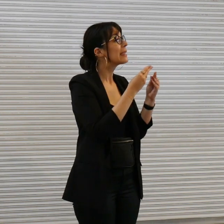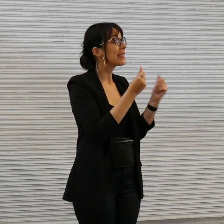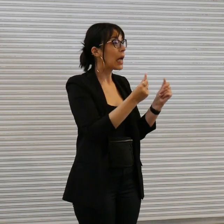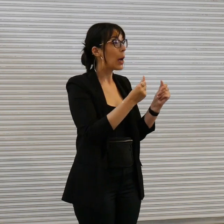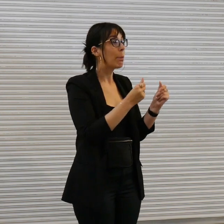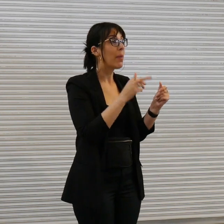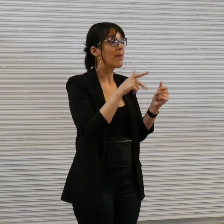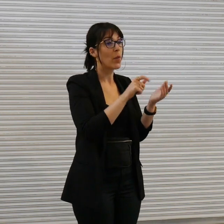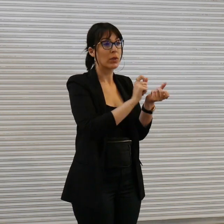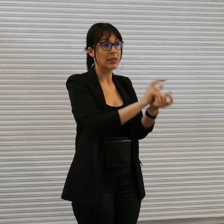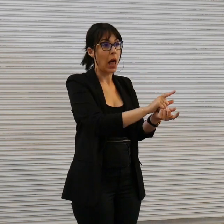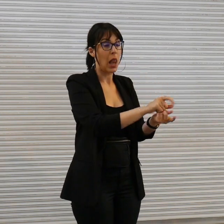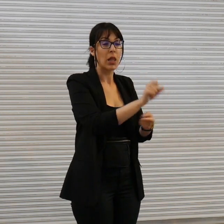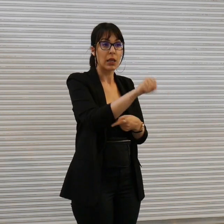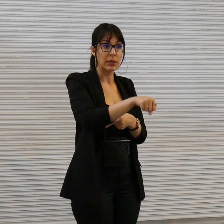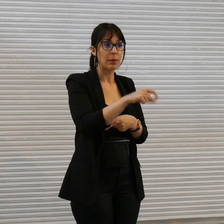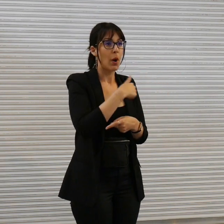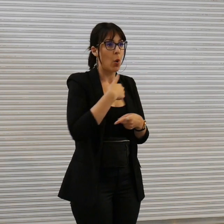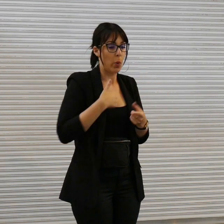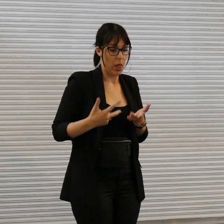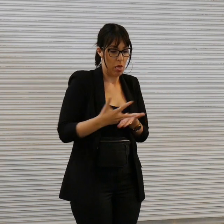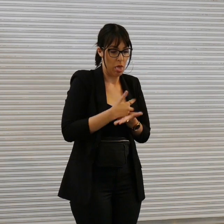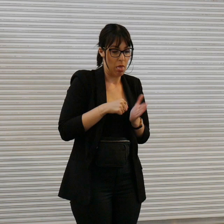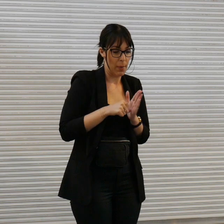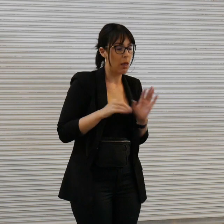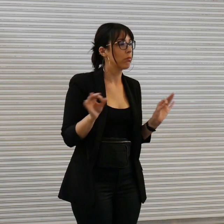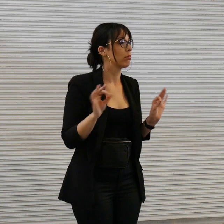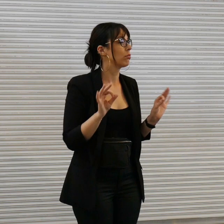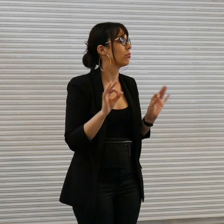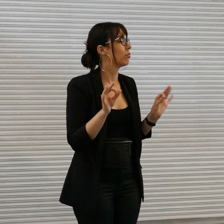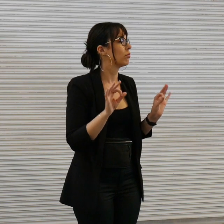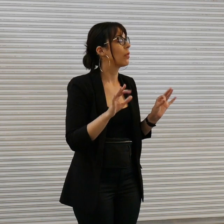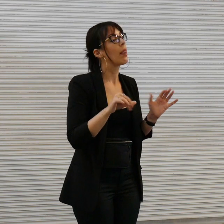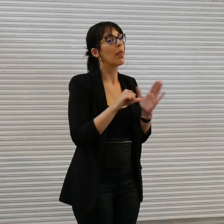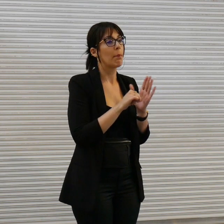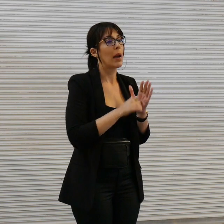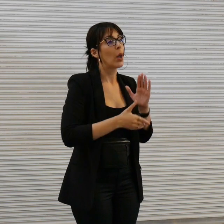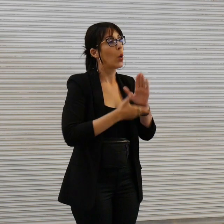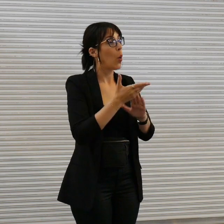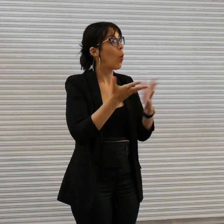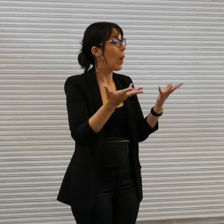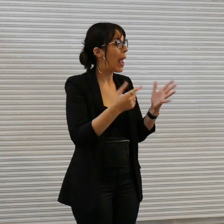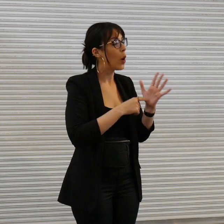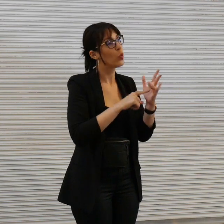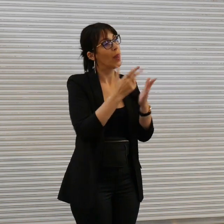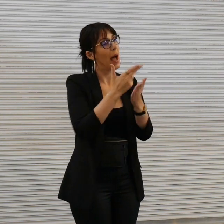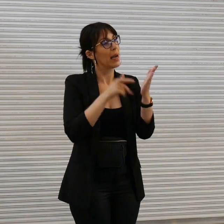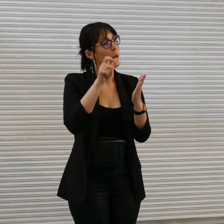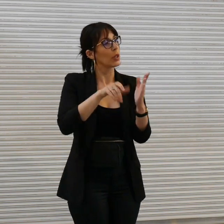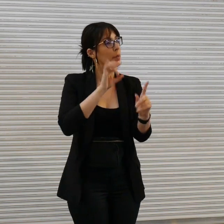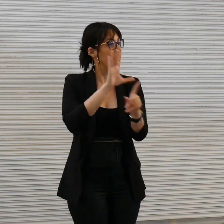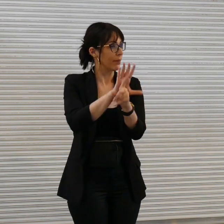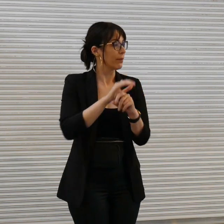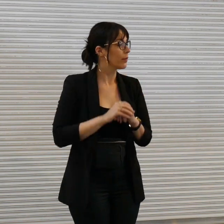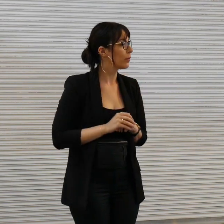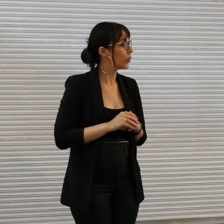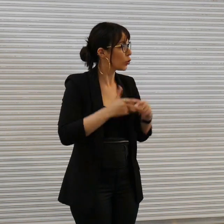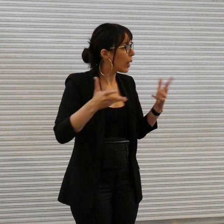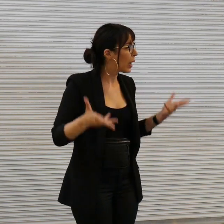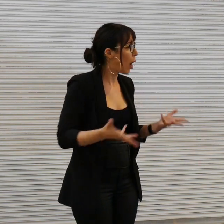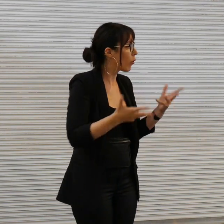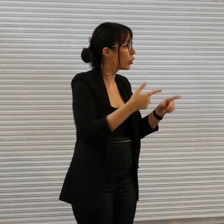any commission all the sales go directly to the artists so I would encourage you all to stand